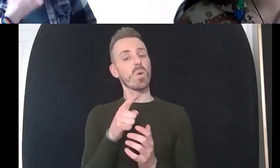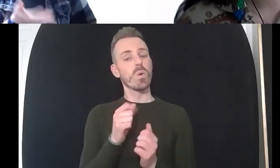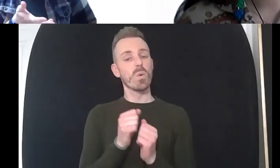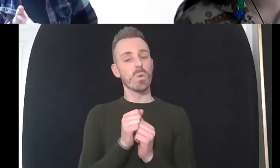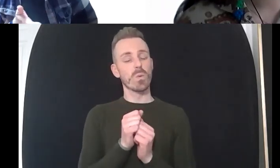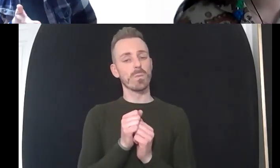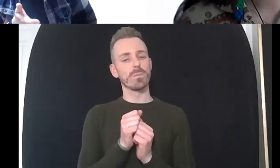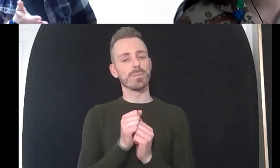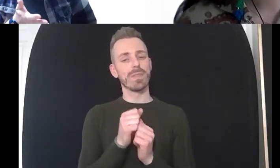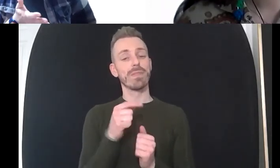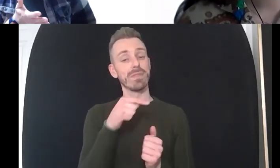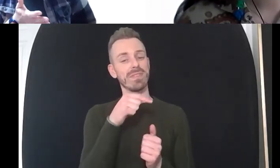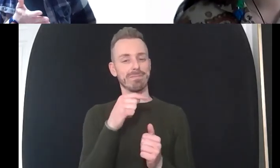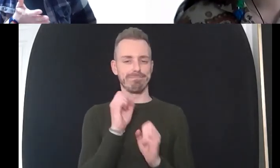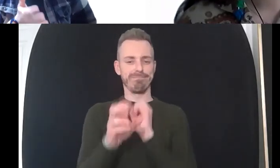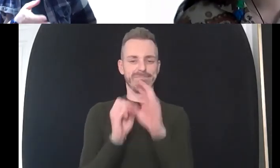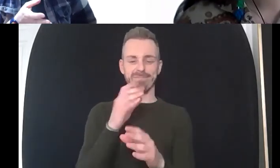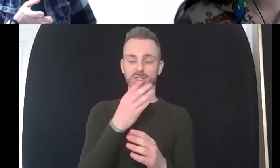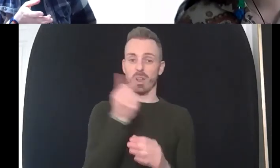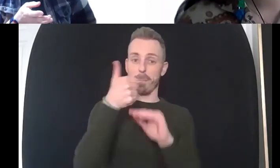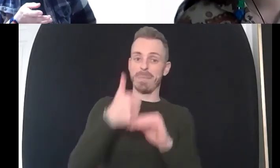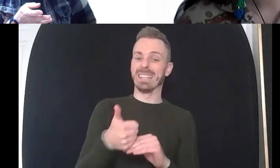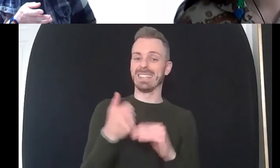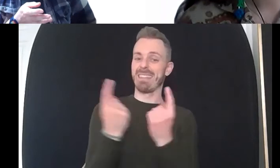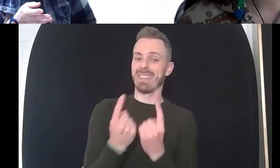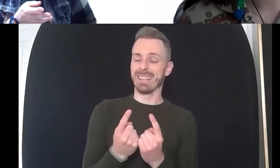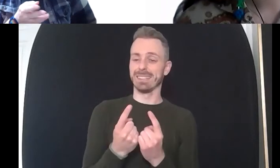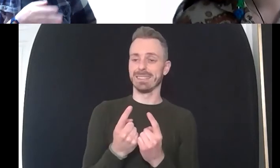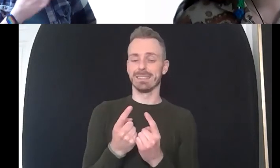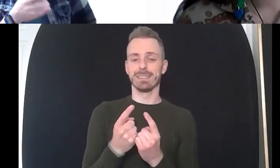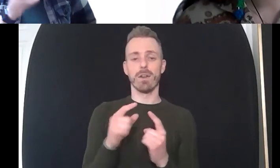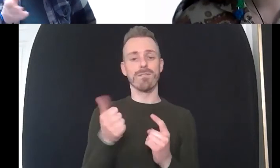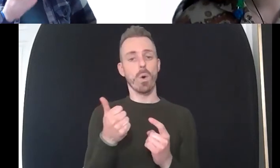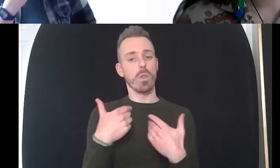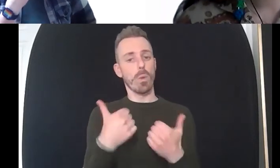basic things i don't think these are magical things that were expensive things that need